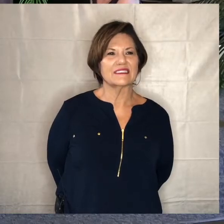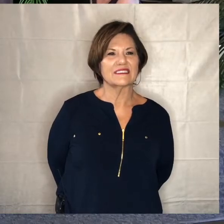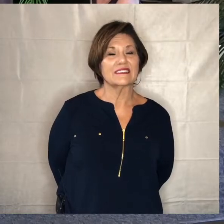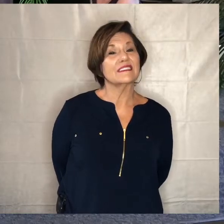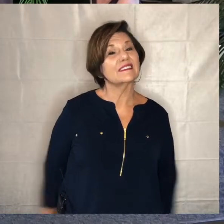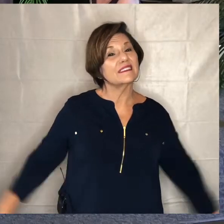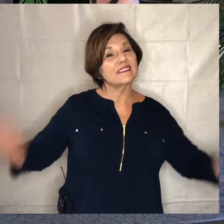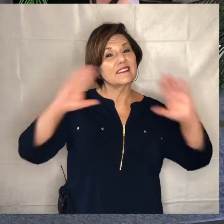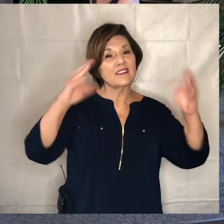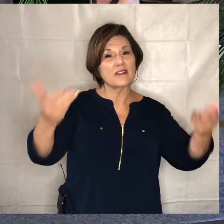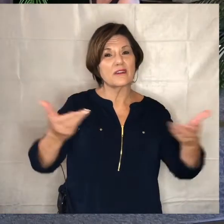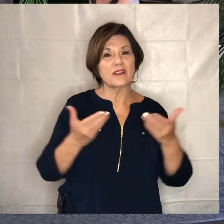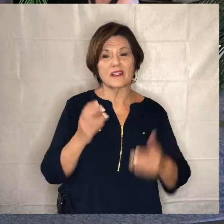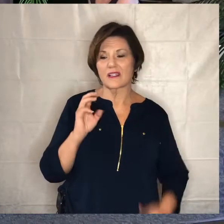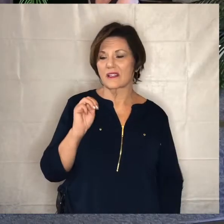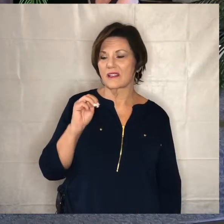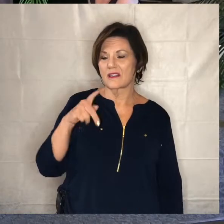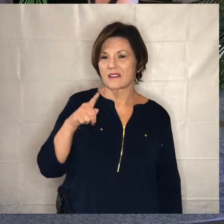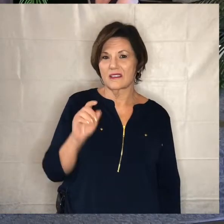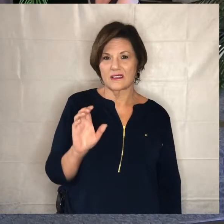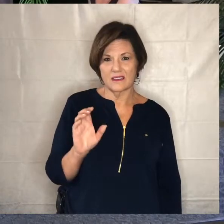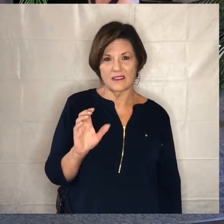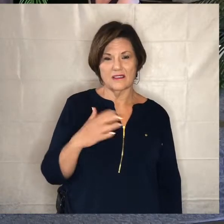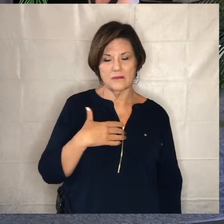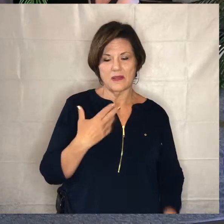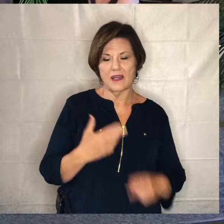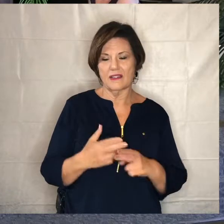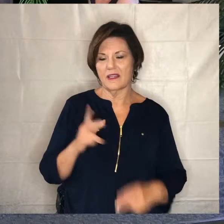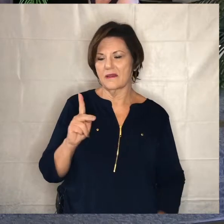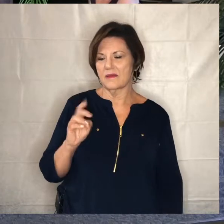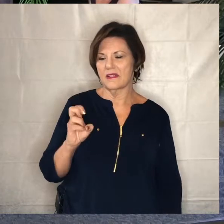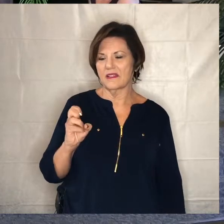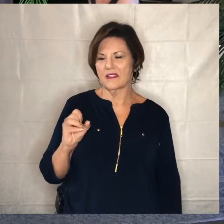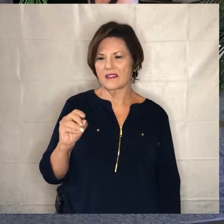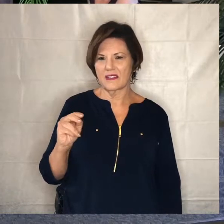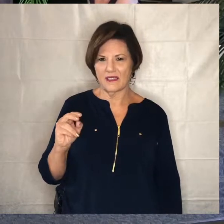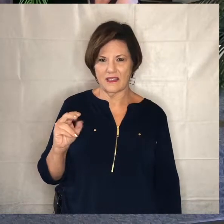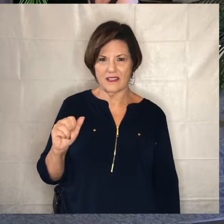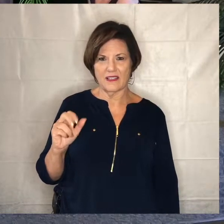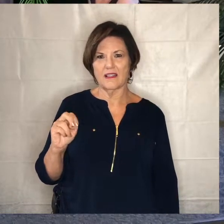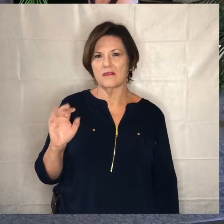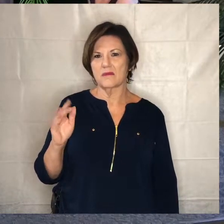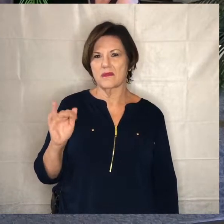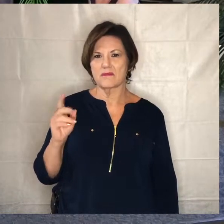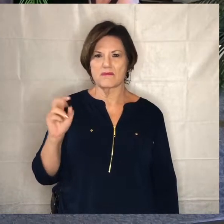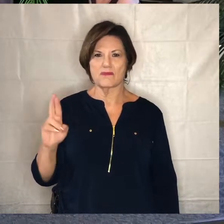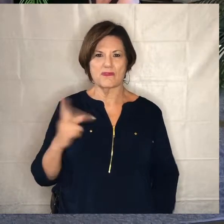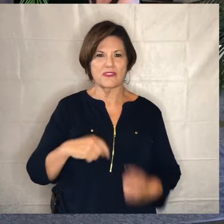hi welcome to moorpark presbyterian church my name is keenan barber i'm the senior pastor here and we are so glad you've decided to